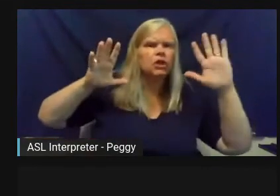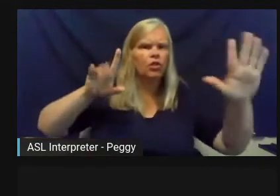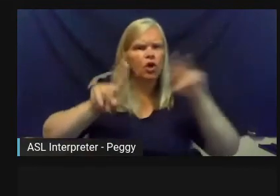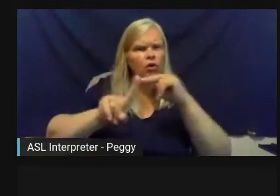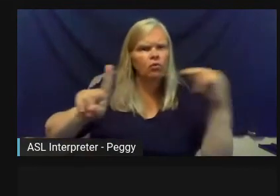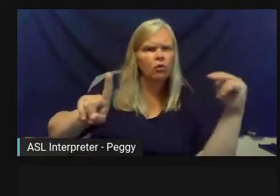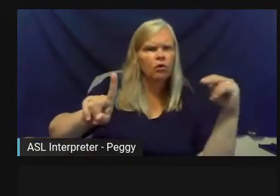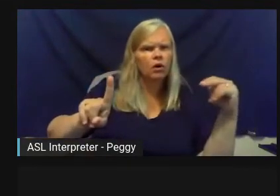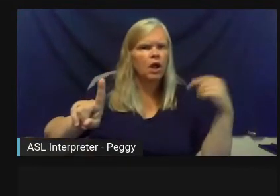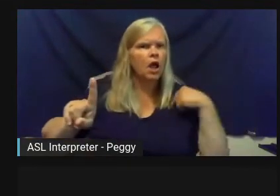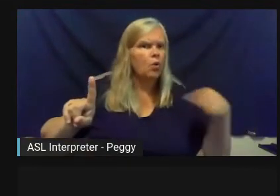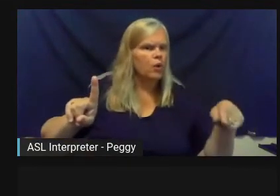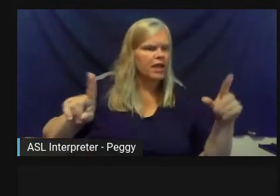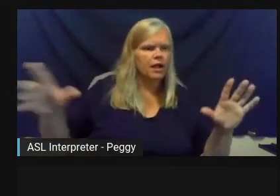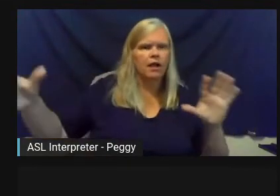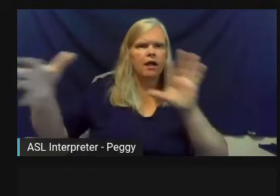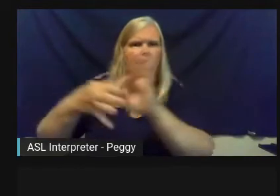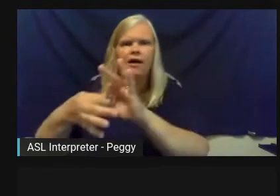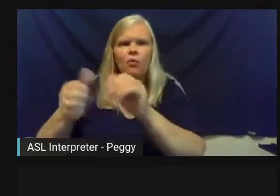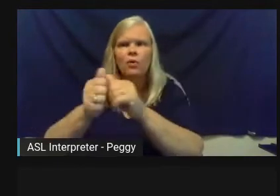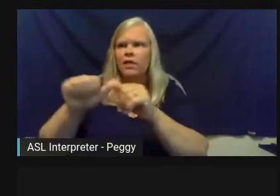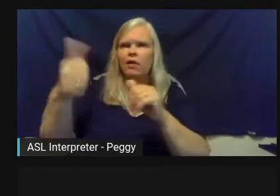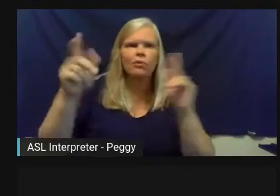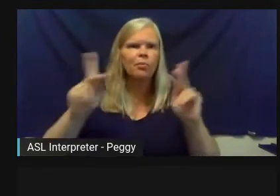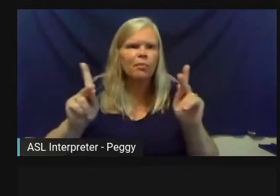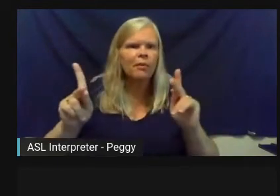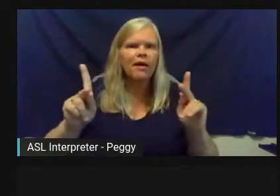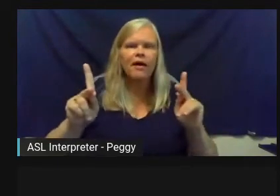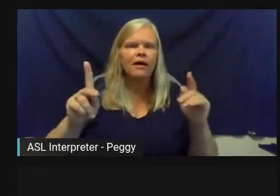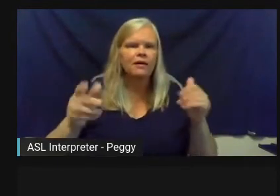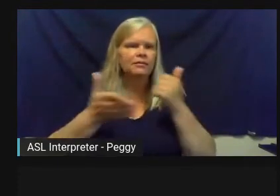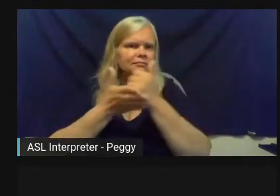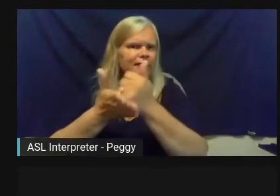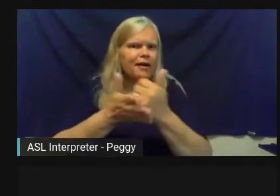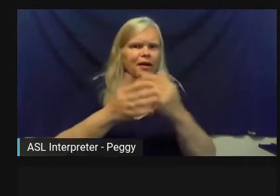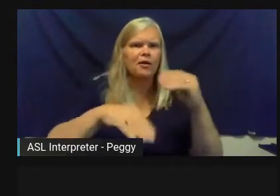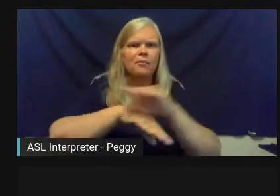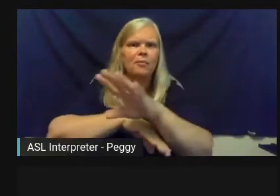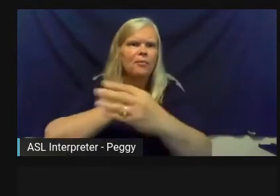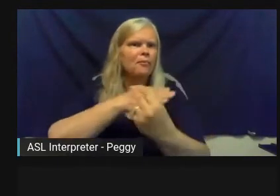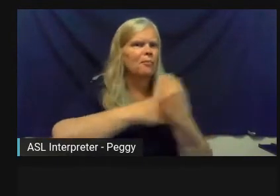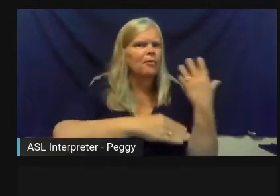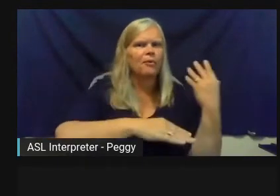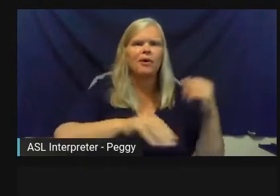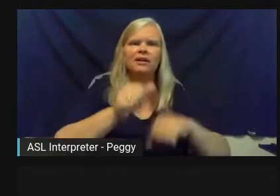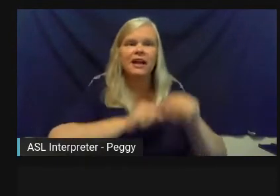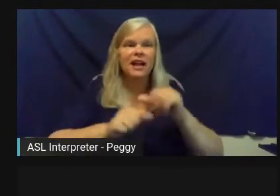with and that we can say, you know, again, that advances not only Bravo's role as a partner and a